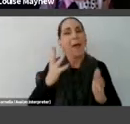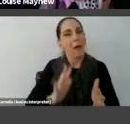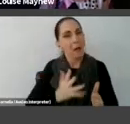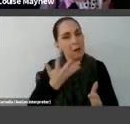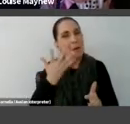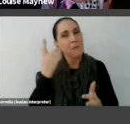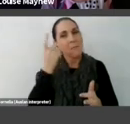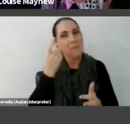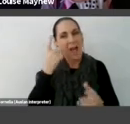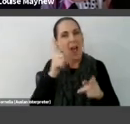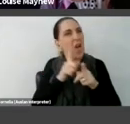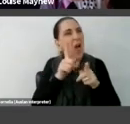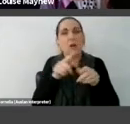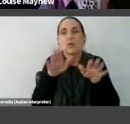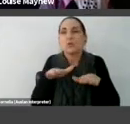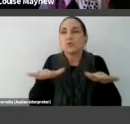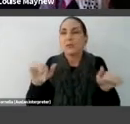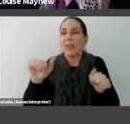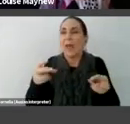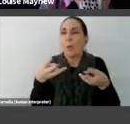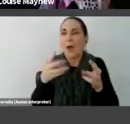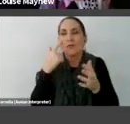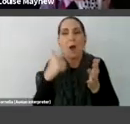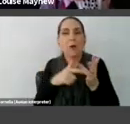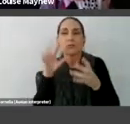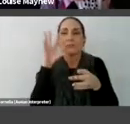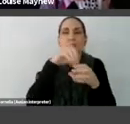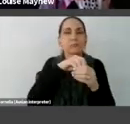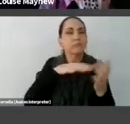childlike ways of engaging with the art world today.